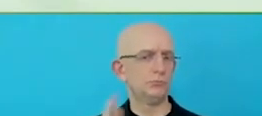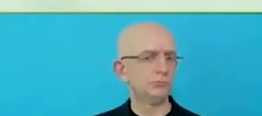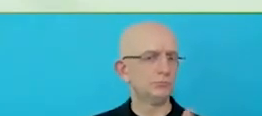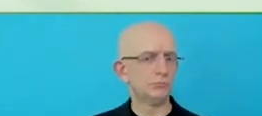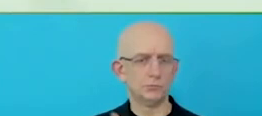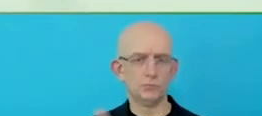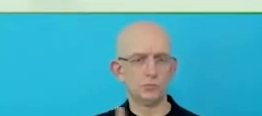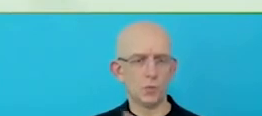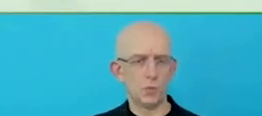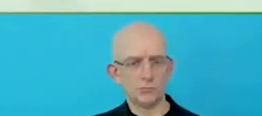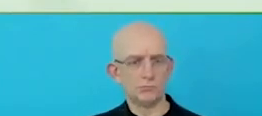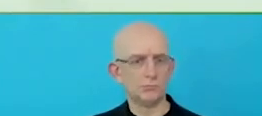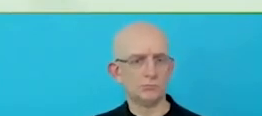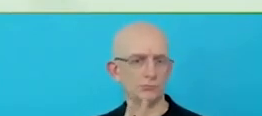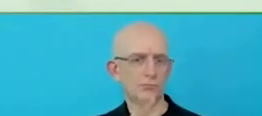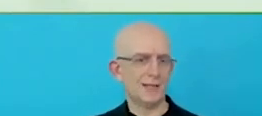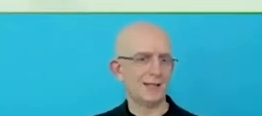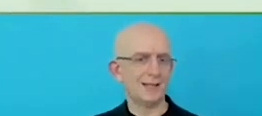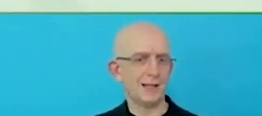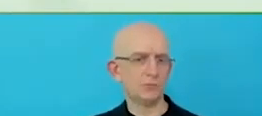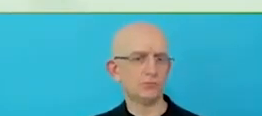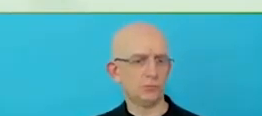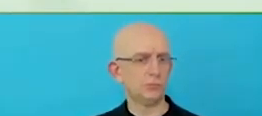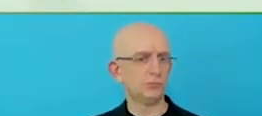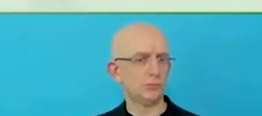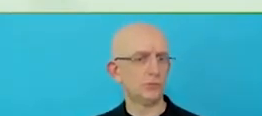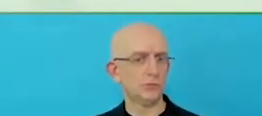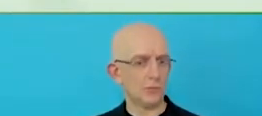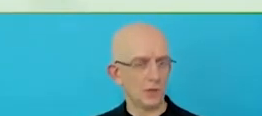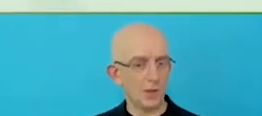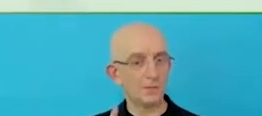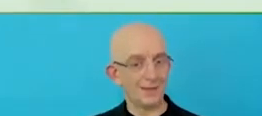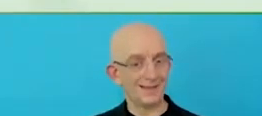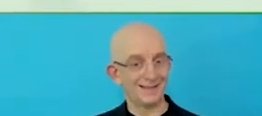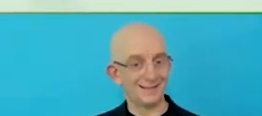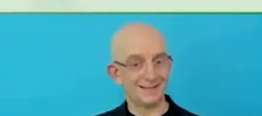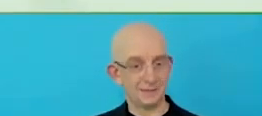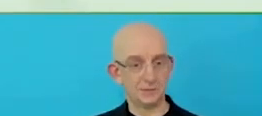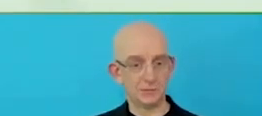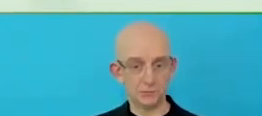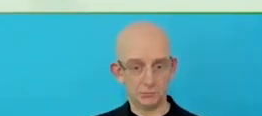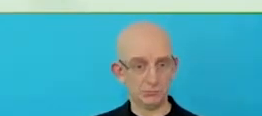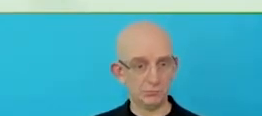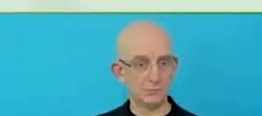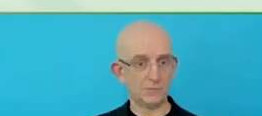In terms of how we are looking to evolve our accessibility to the brand.